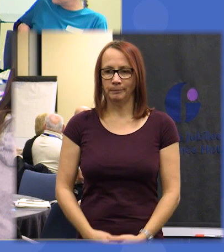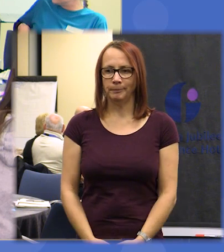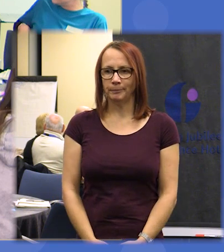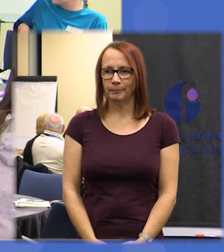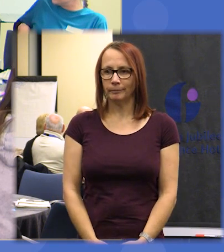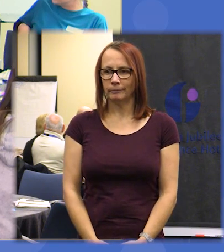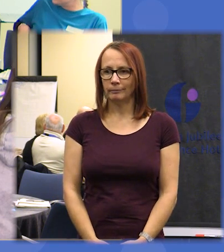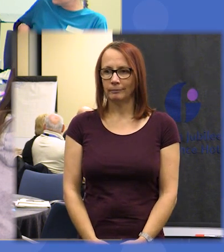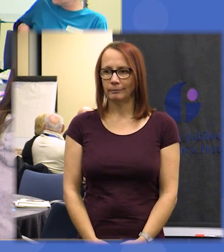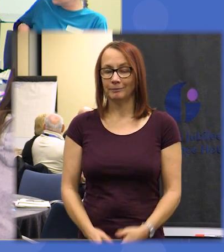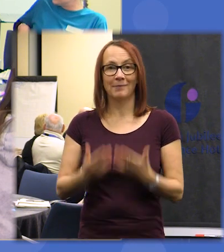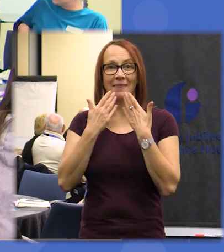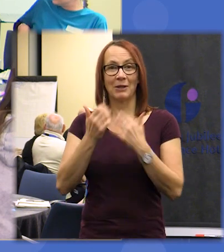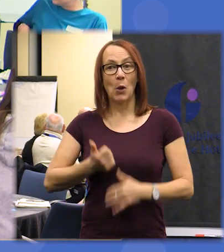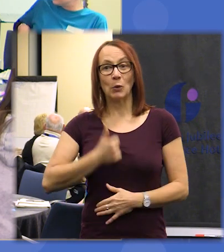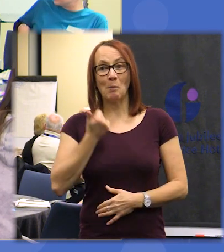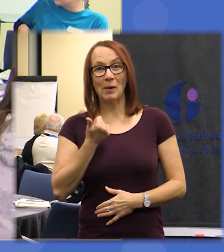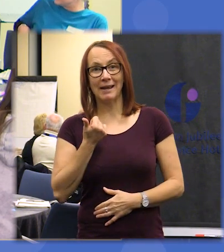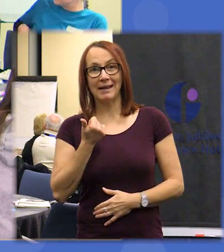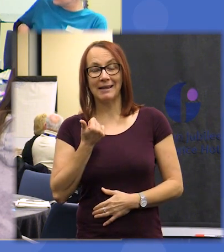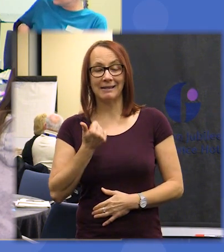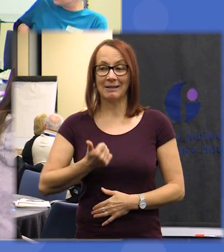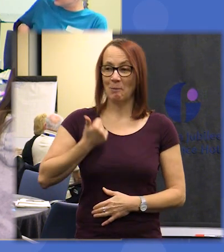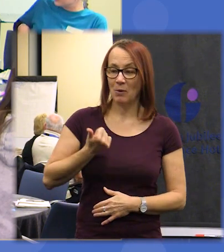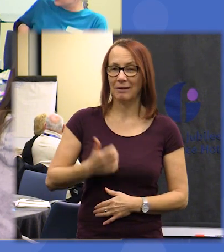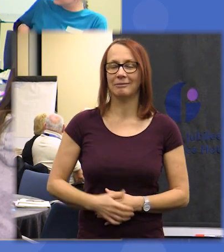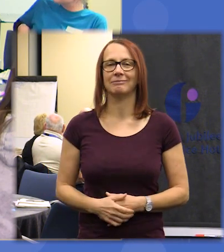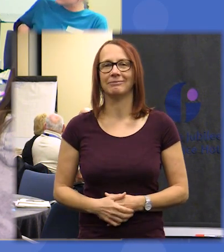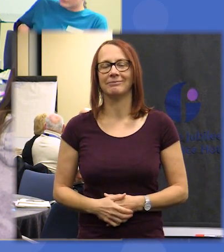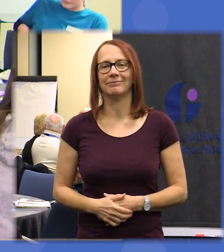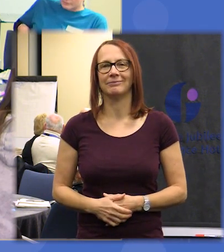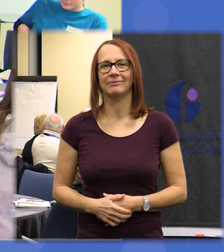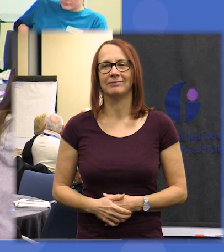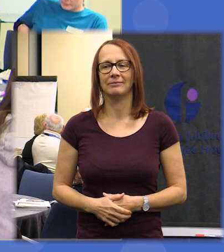you very much good morning everyone morning and so we're really gonna get